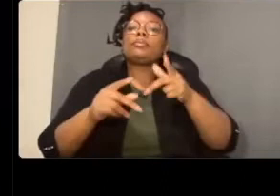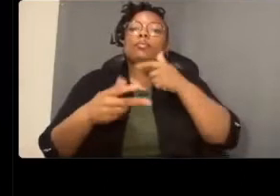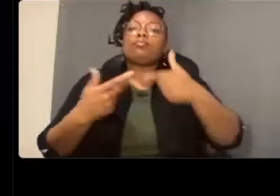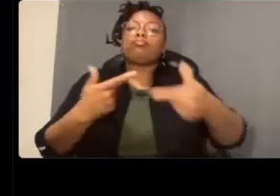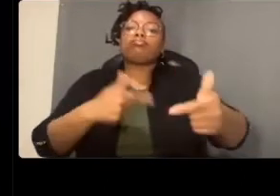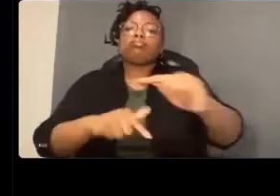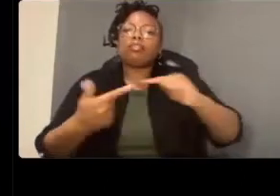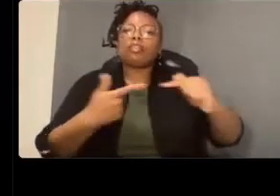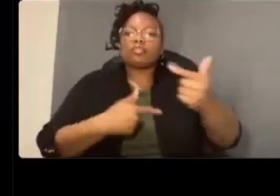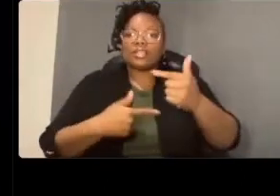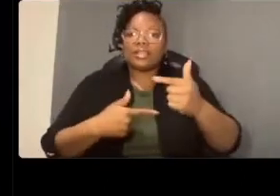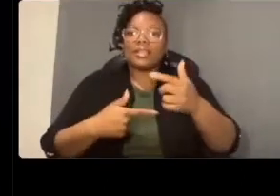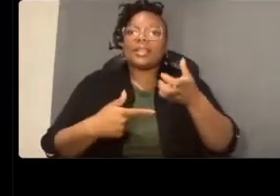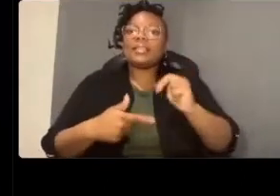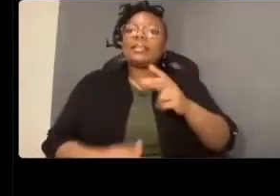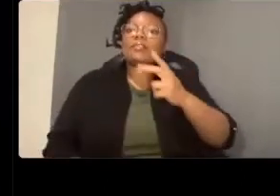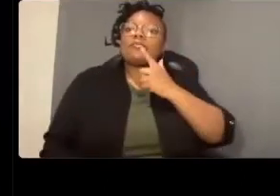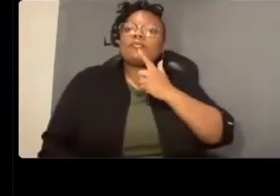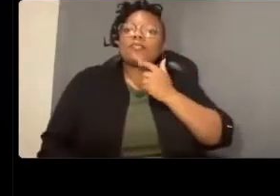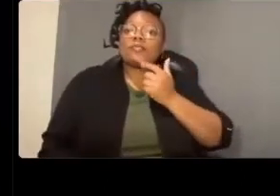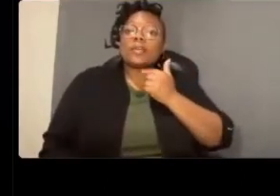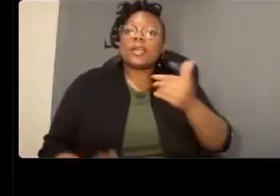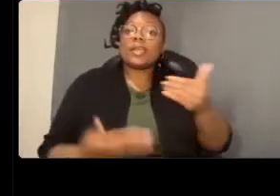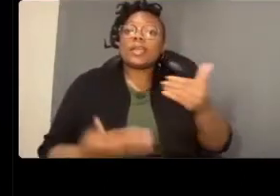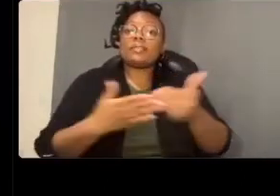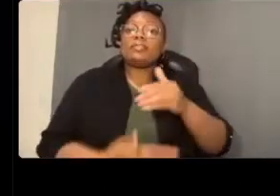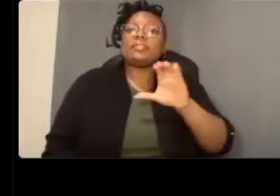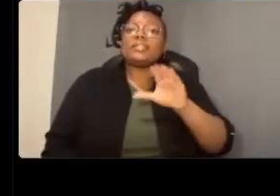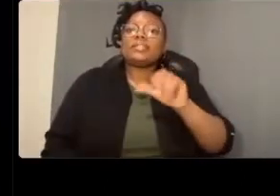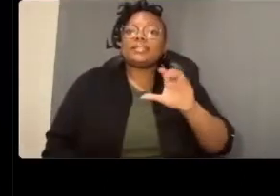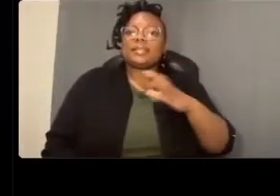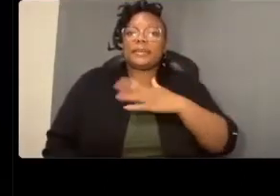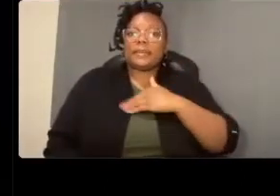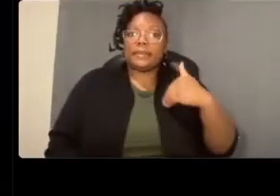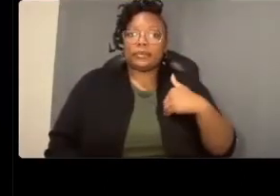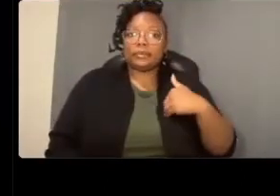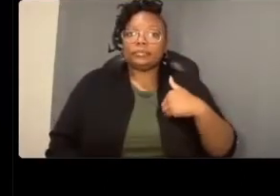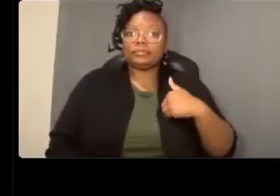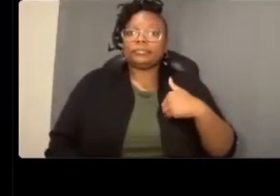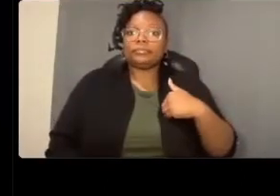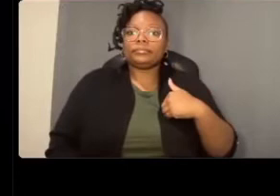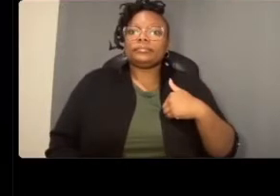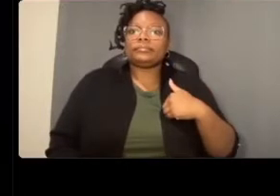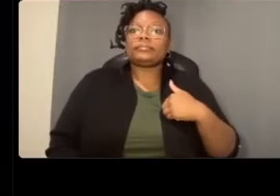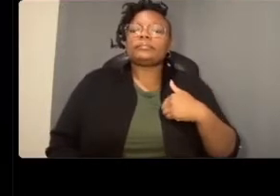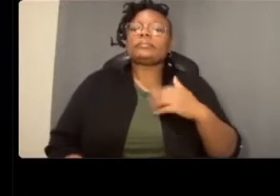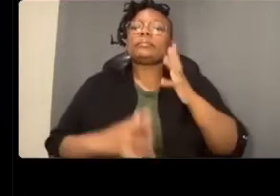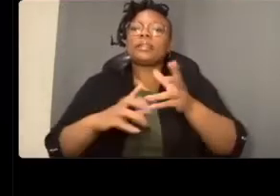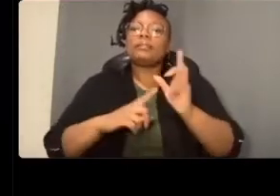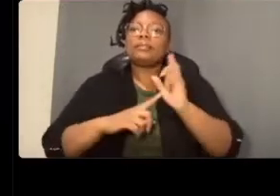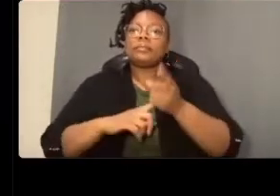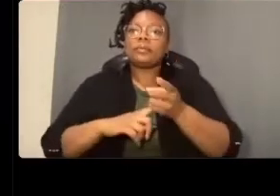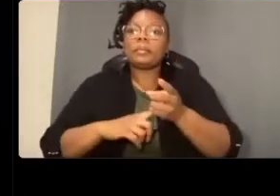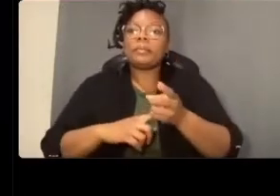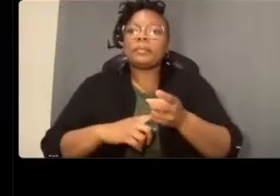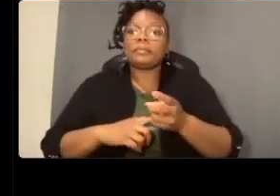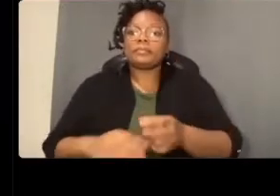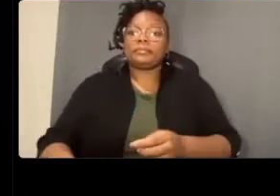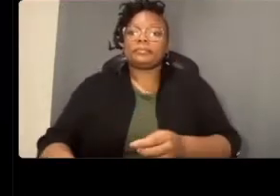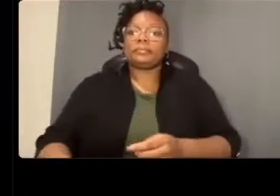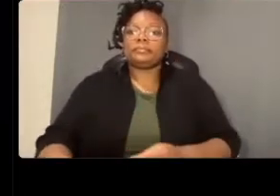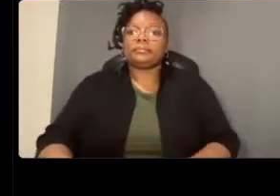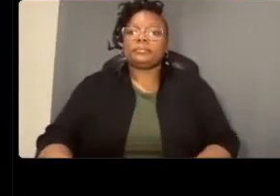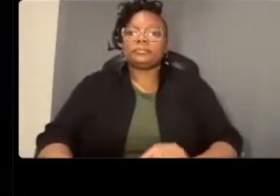and then in red we have the new cac members i'll leave that on just for a moment